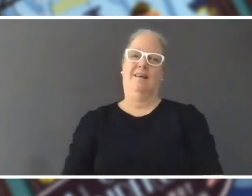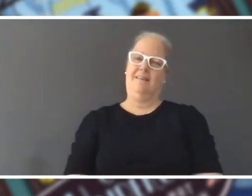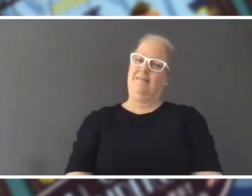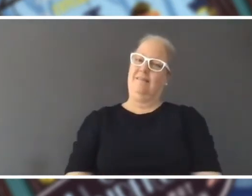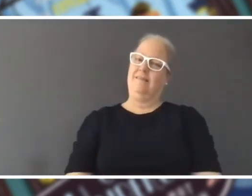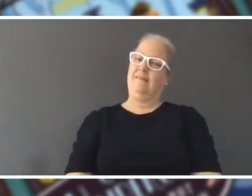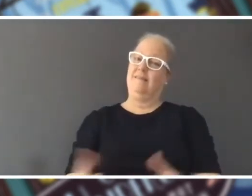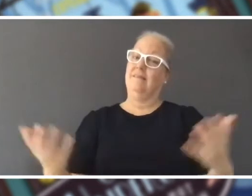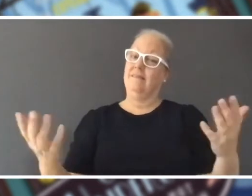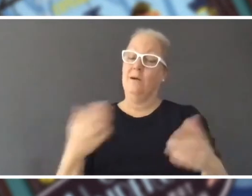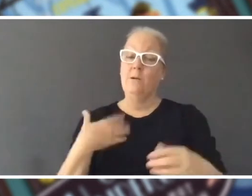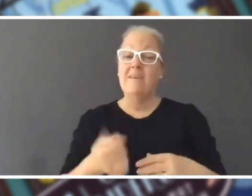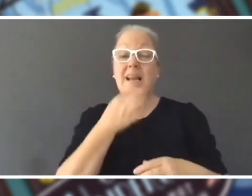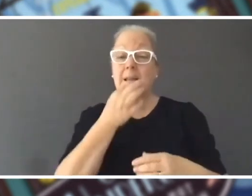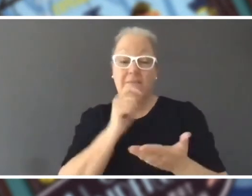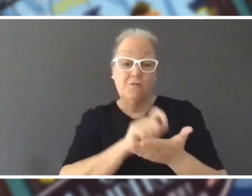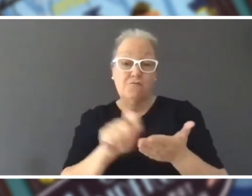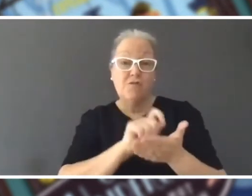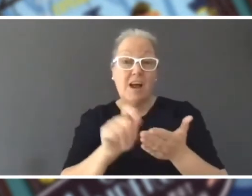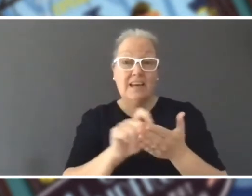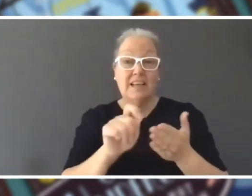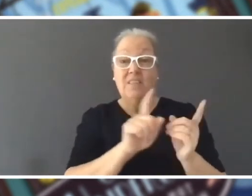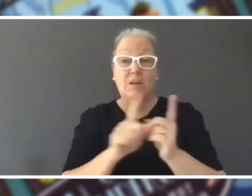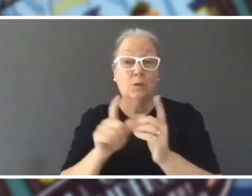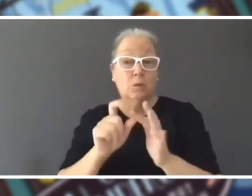we have a bit of a writing activity for everyone watching and you're gonna guide